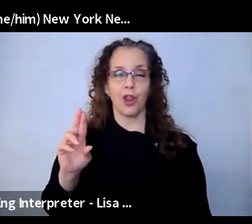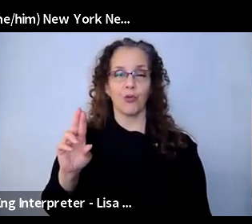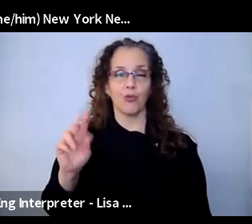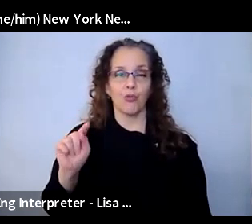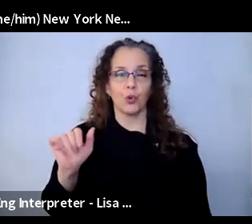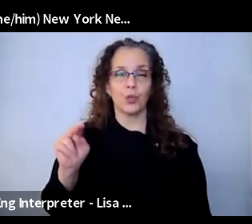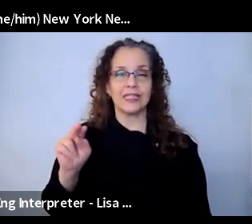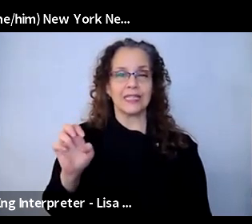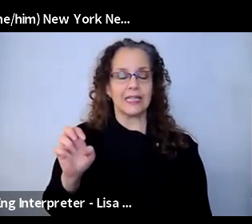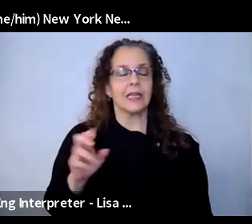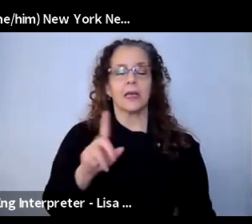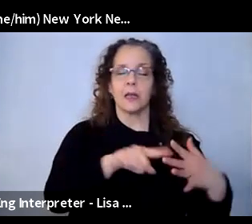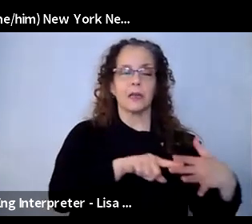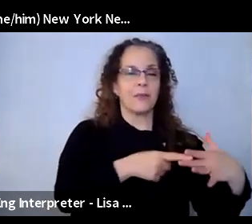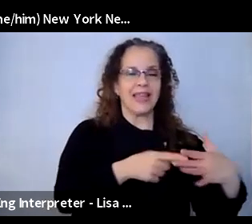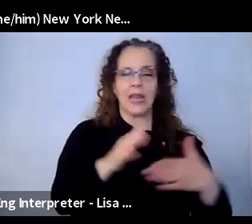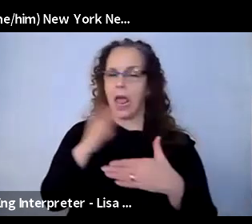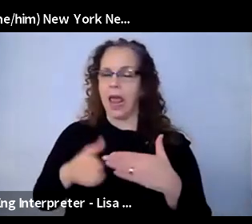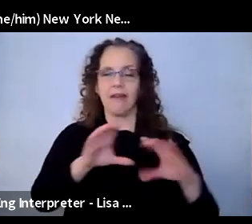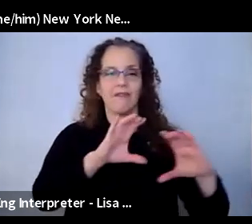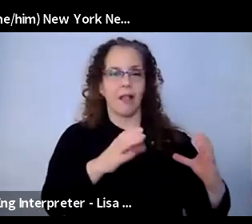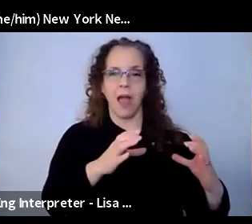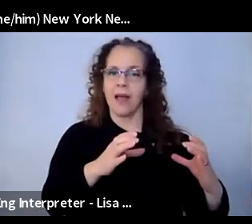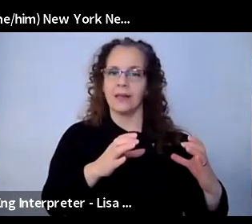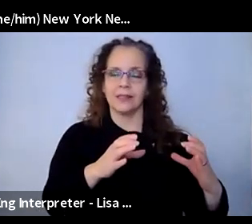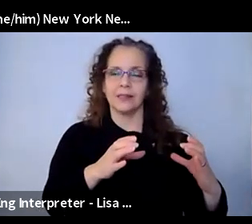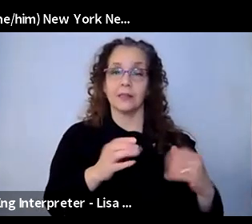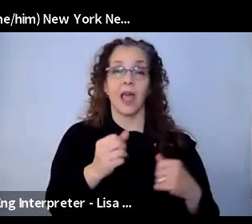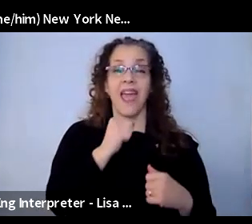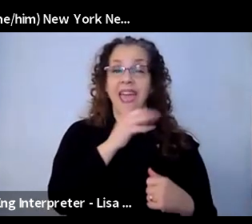nonverbal communication, especially the endings. I know,